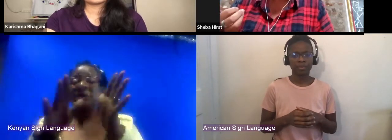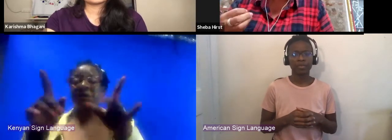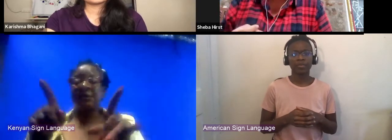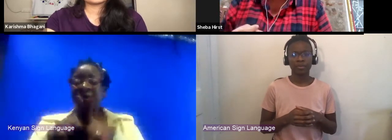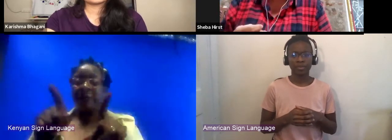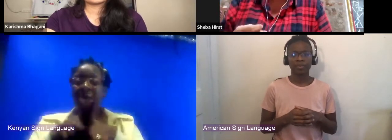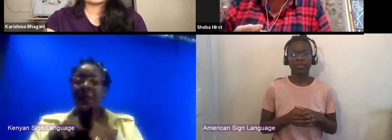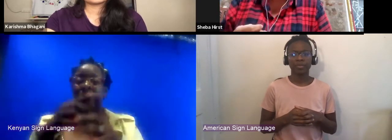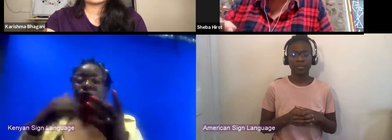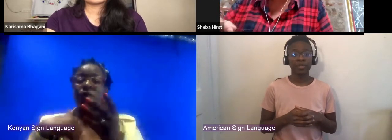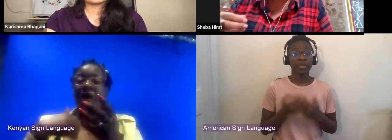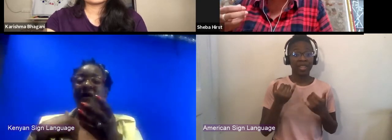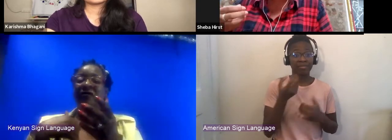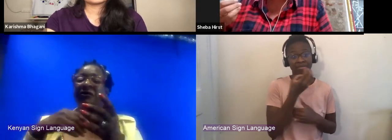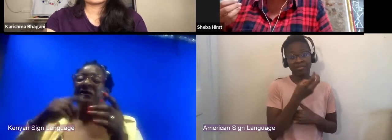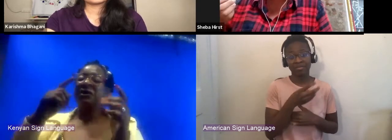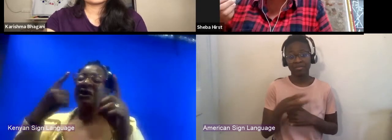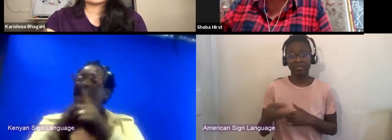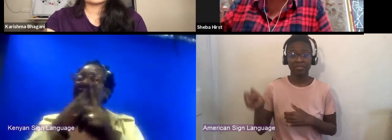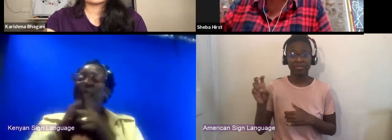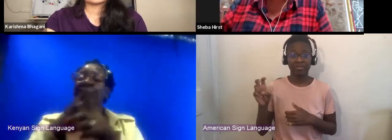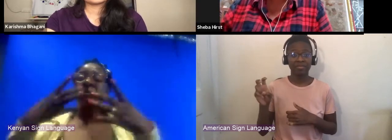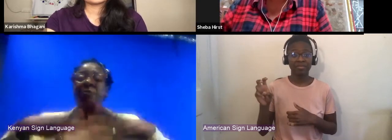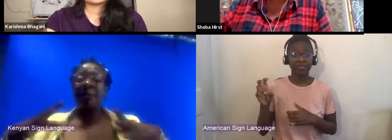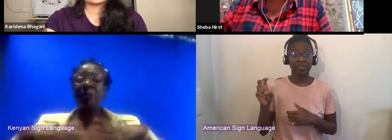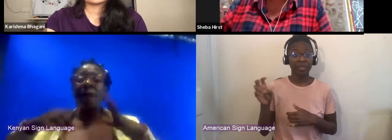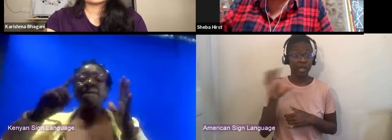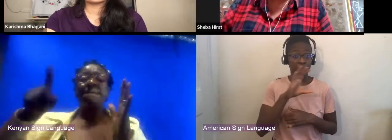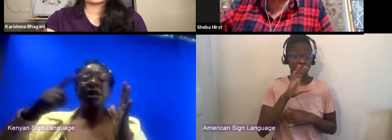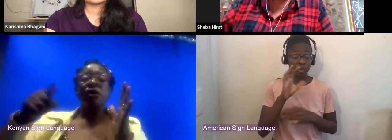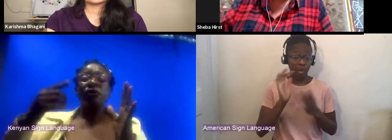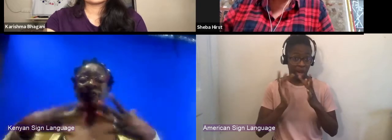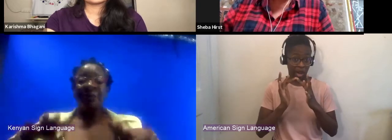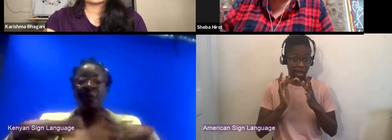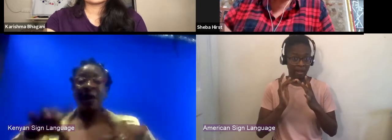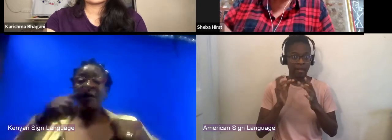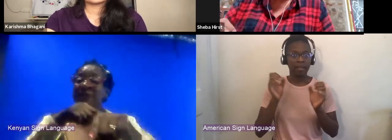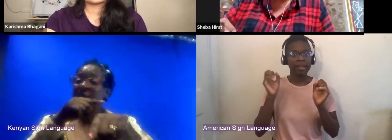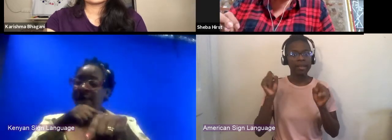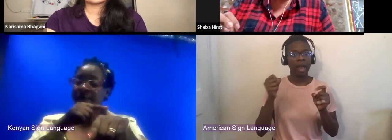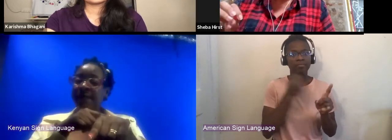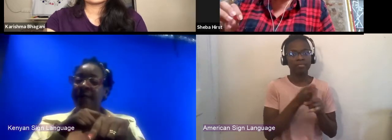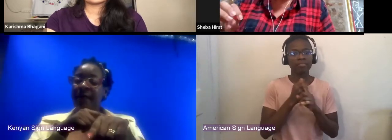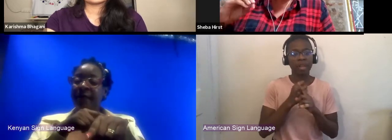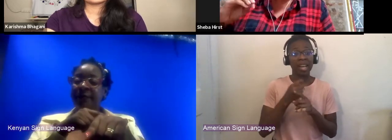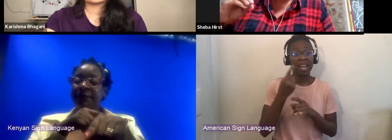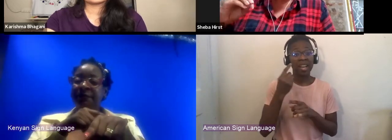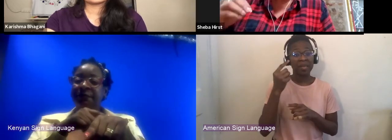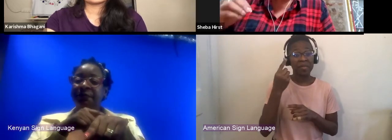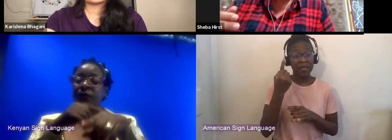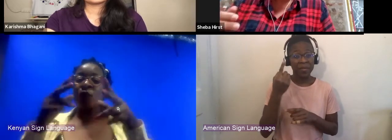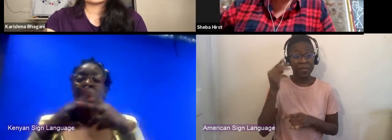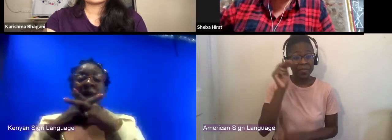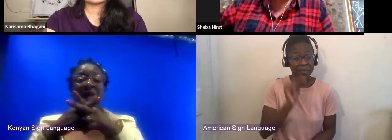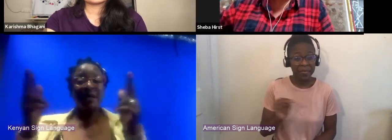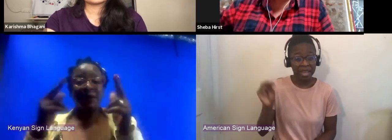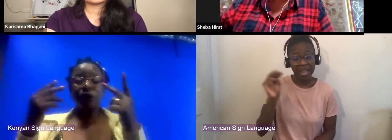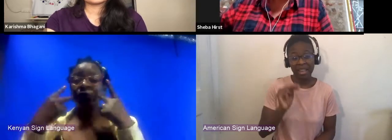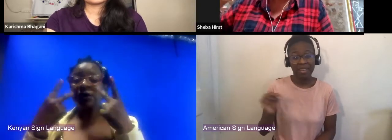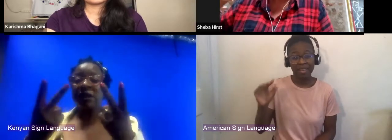of people at a time, but millions of people at a time you begin to see how much earlier you need to start to work